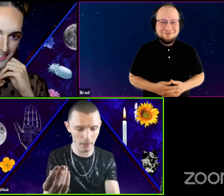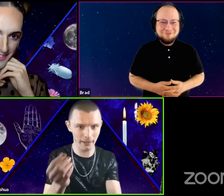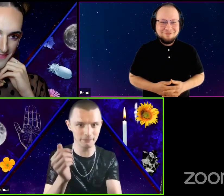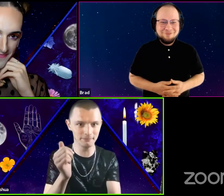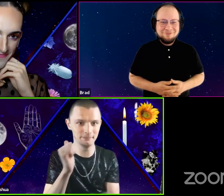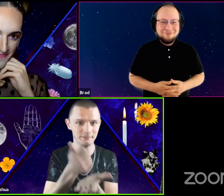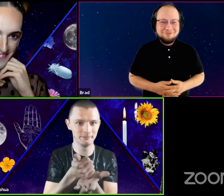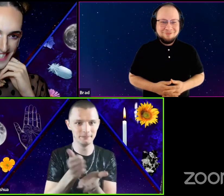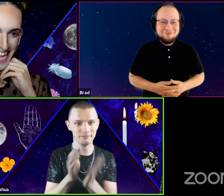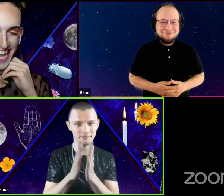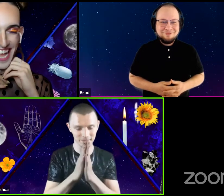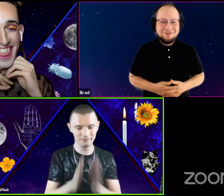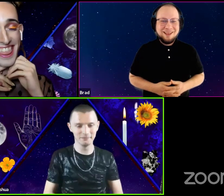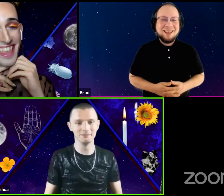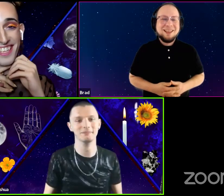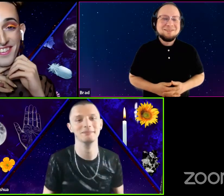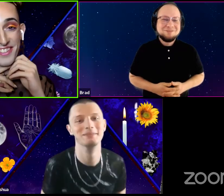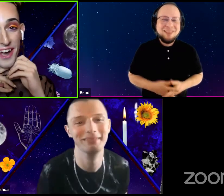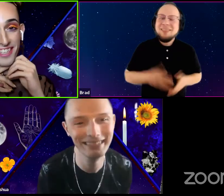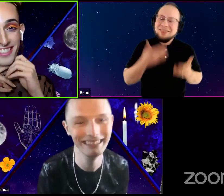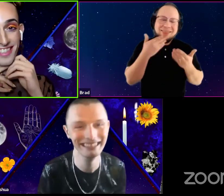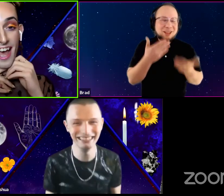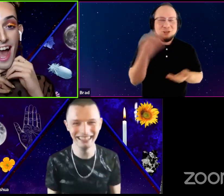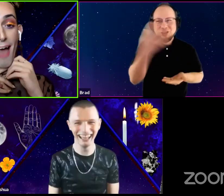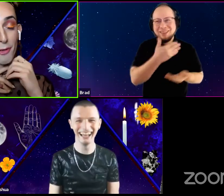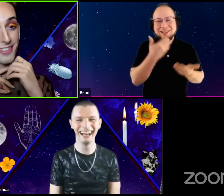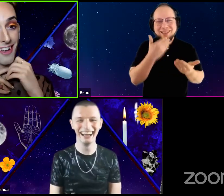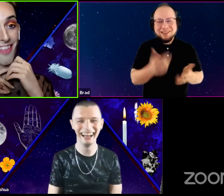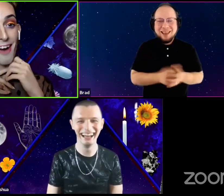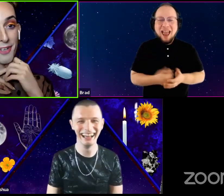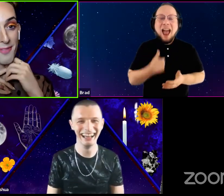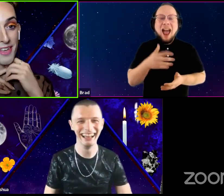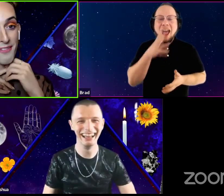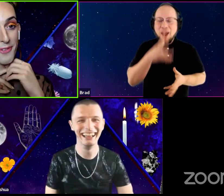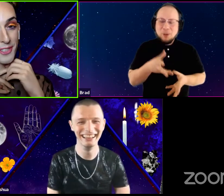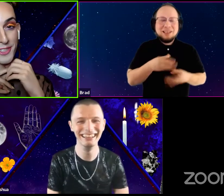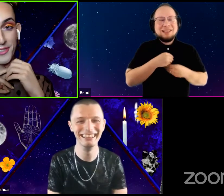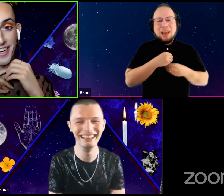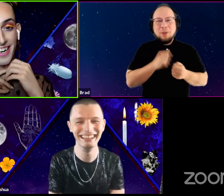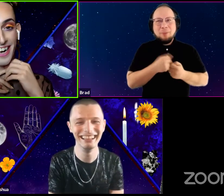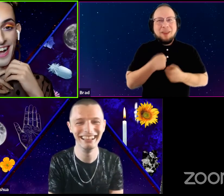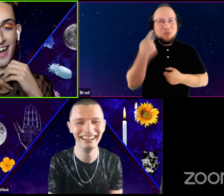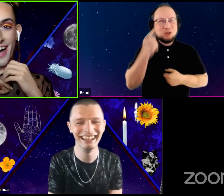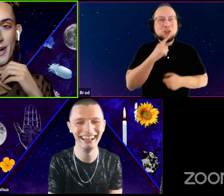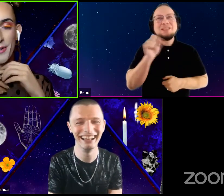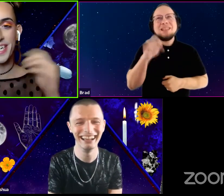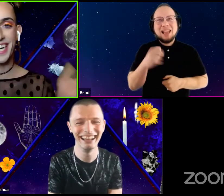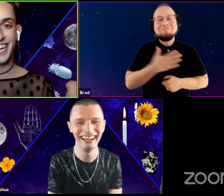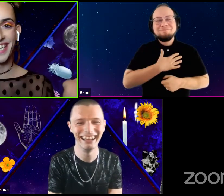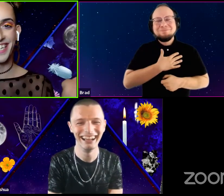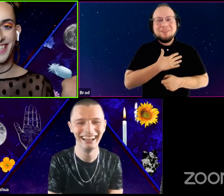Amen. Thank you, Josh. I will take that with me, for sure. Oh my God.